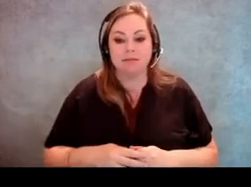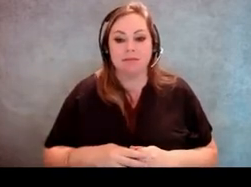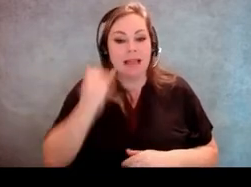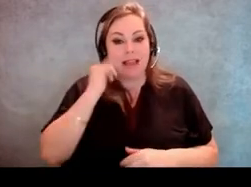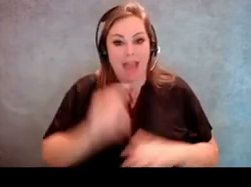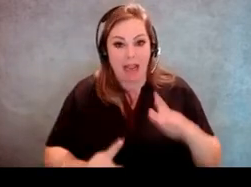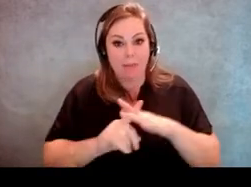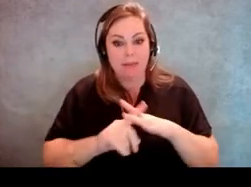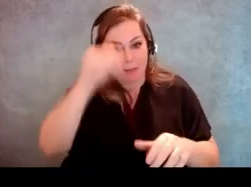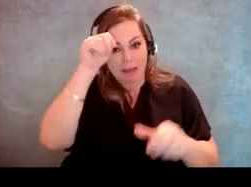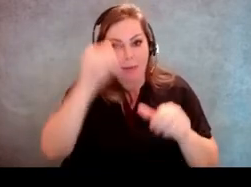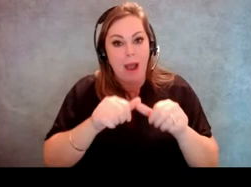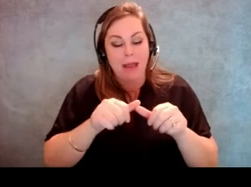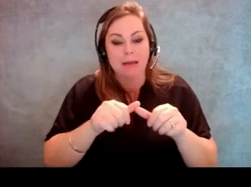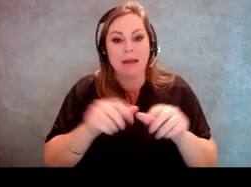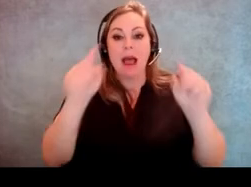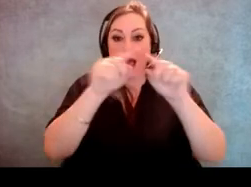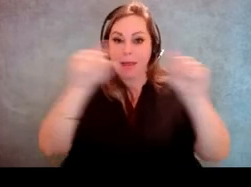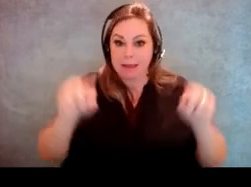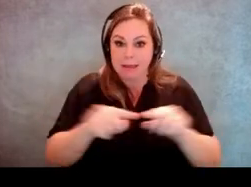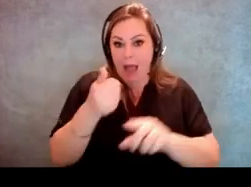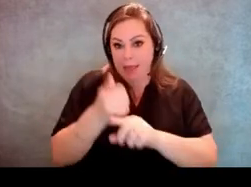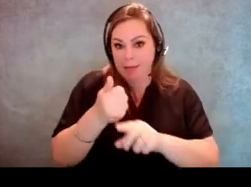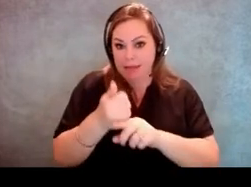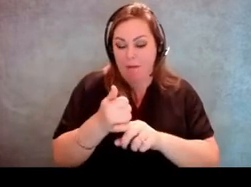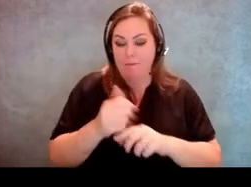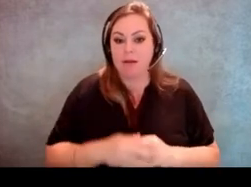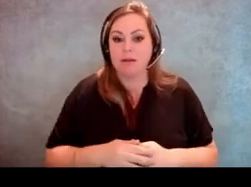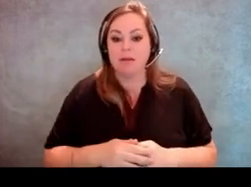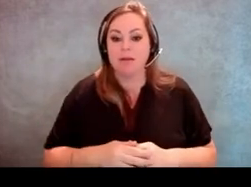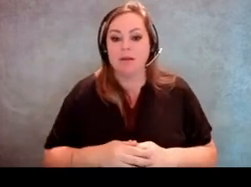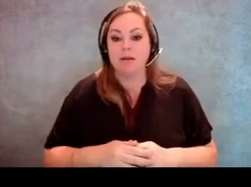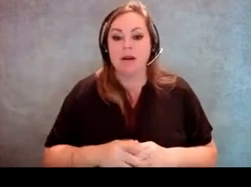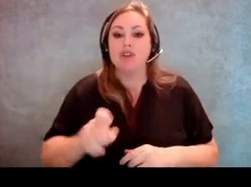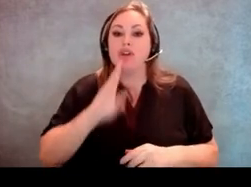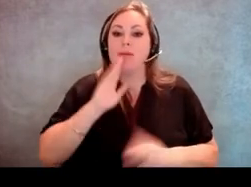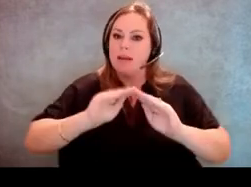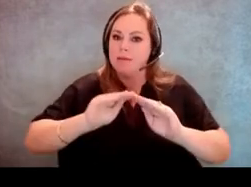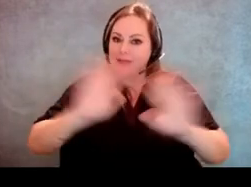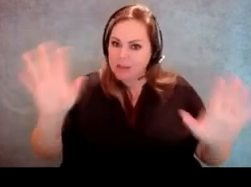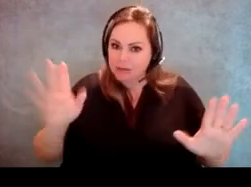keep in mind that the signs themselves should be visually simple and clear,